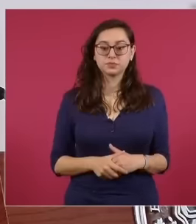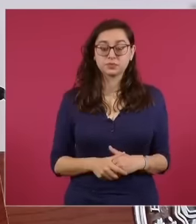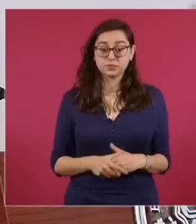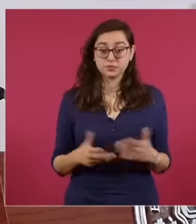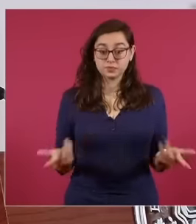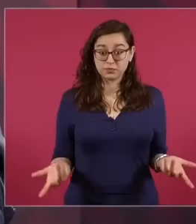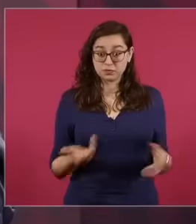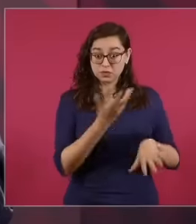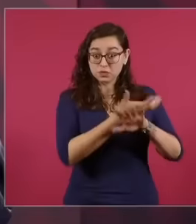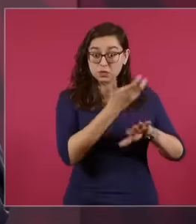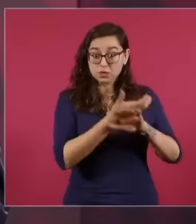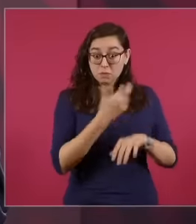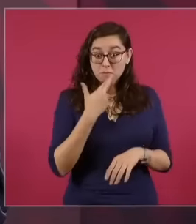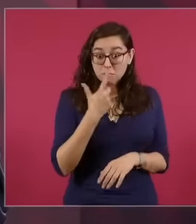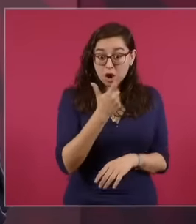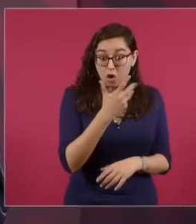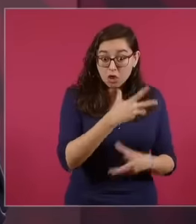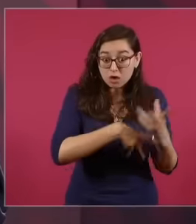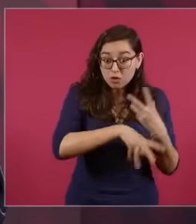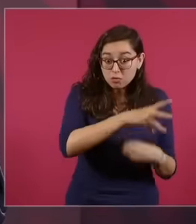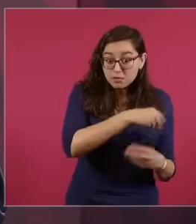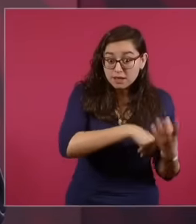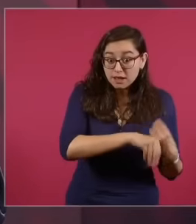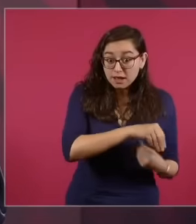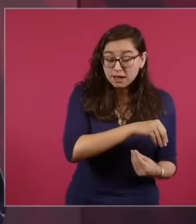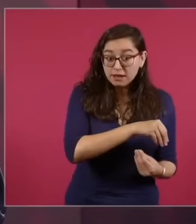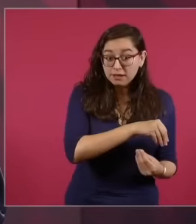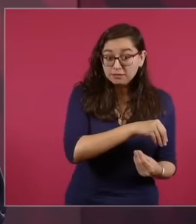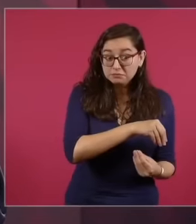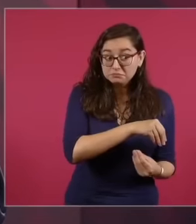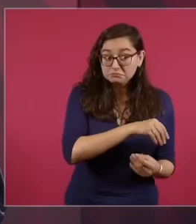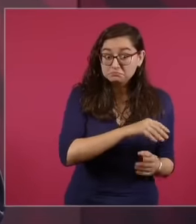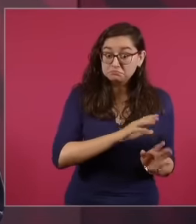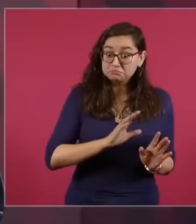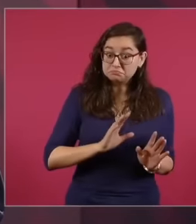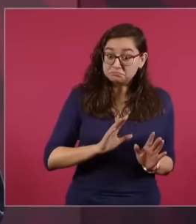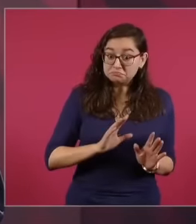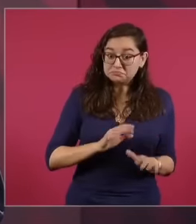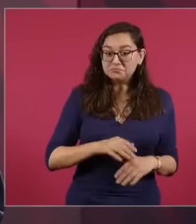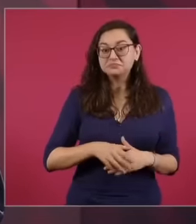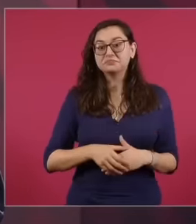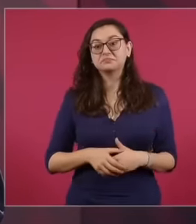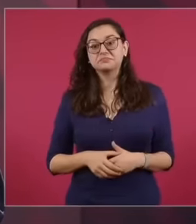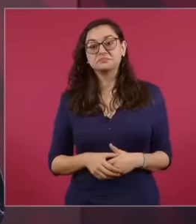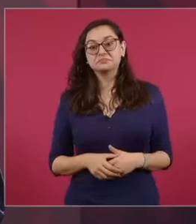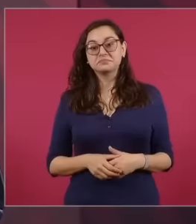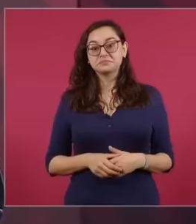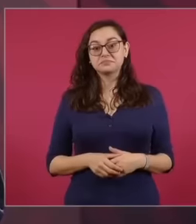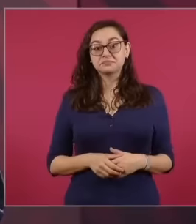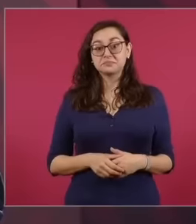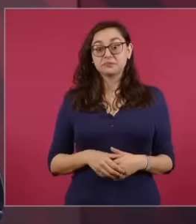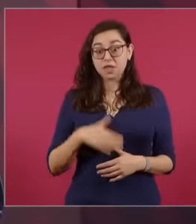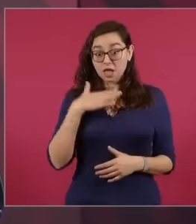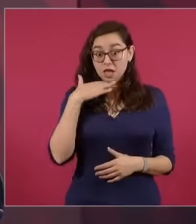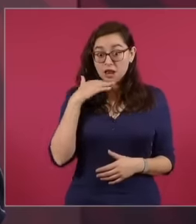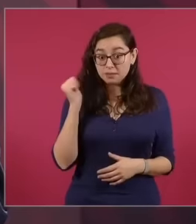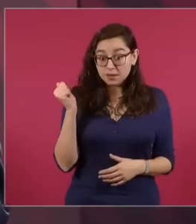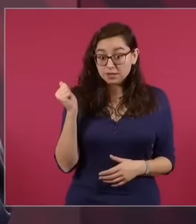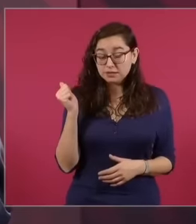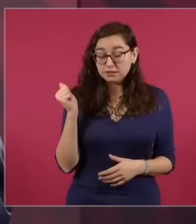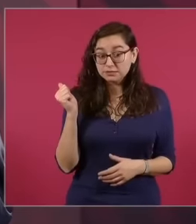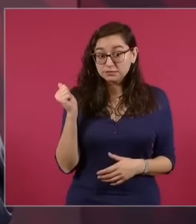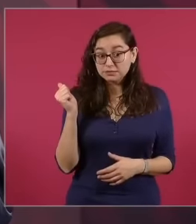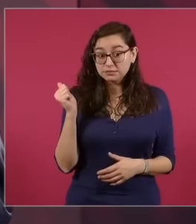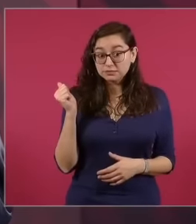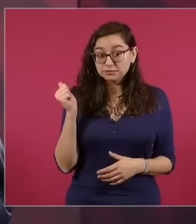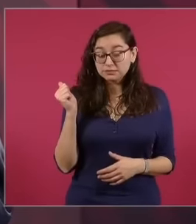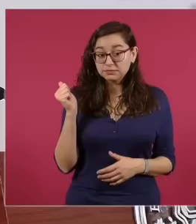in Germany in